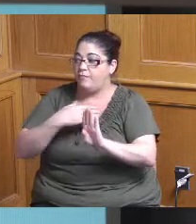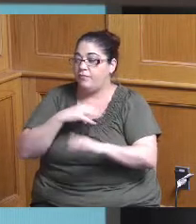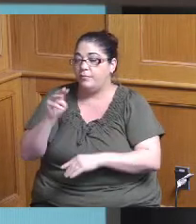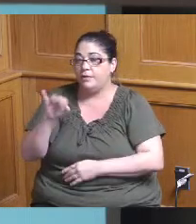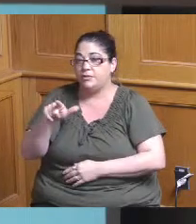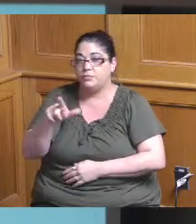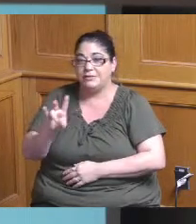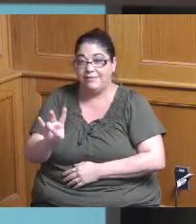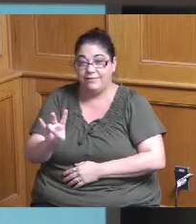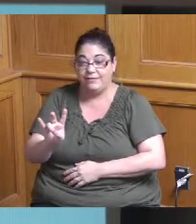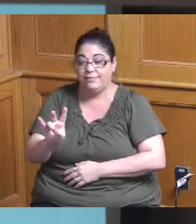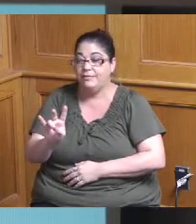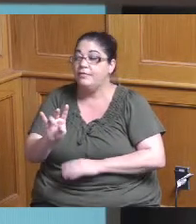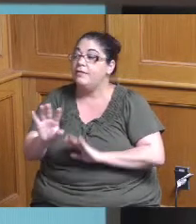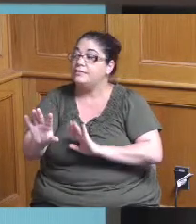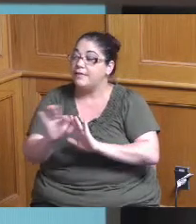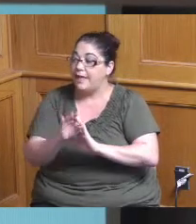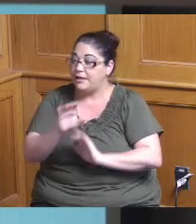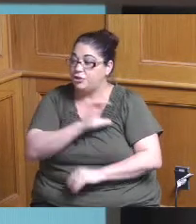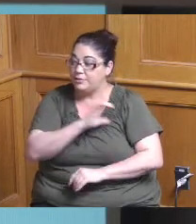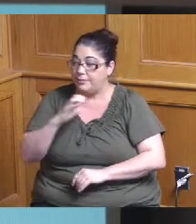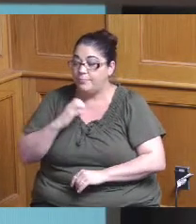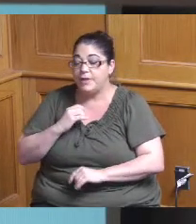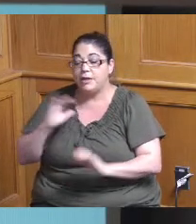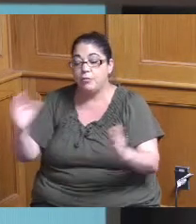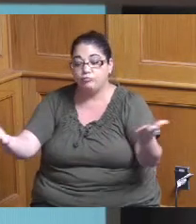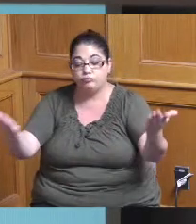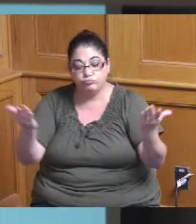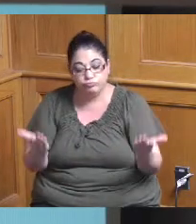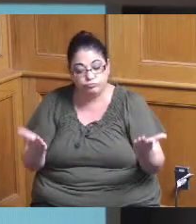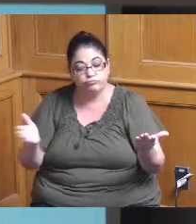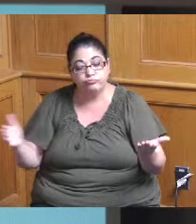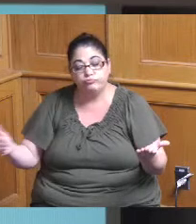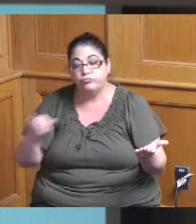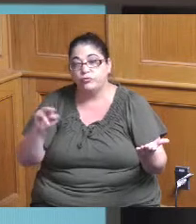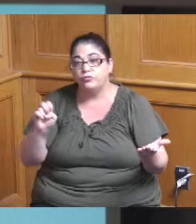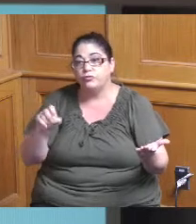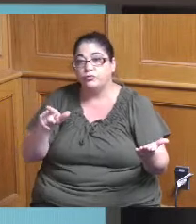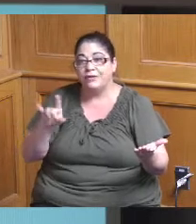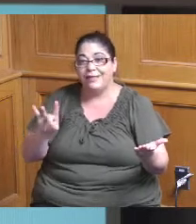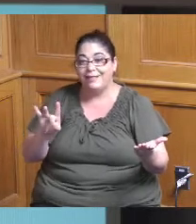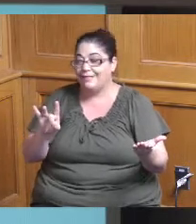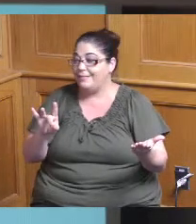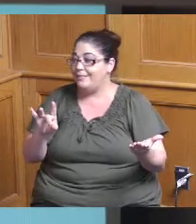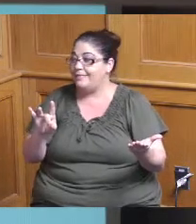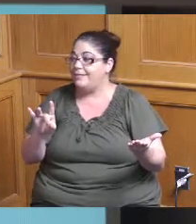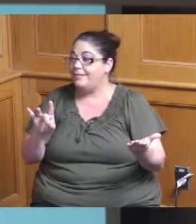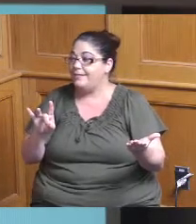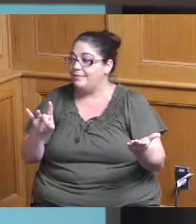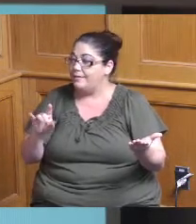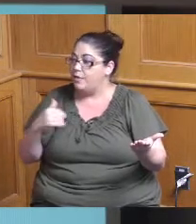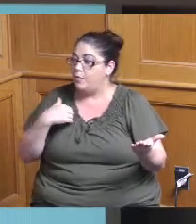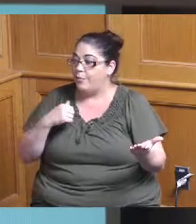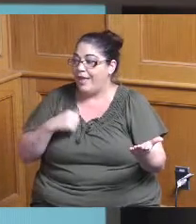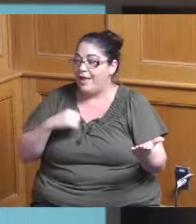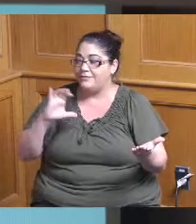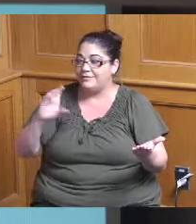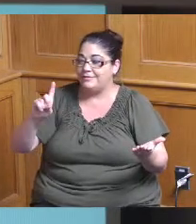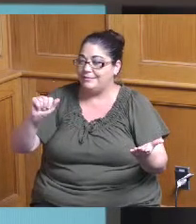the selection committee convened on June 8th it included representatives from the seed act the planning partnership and the regional planning commission